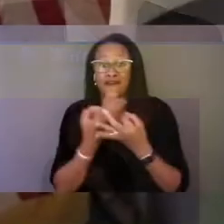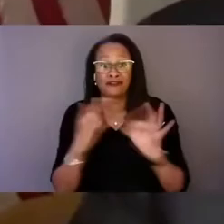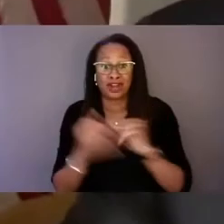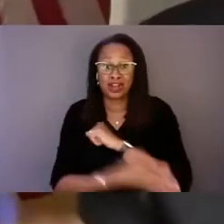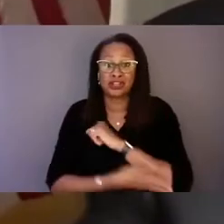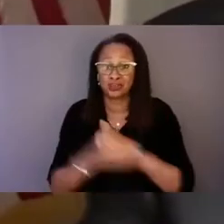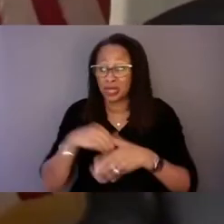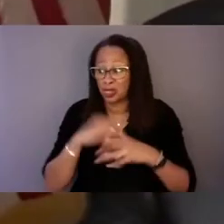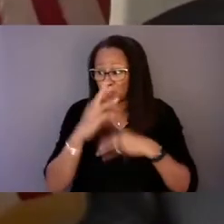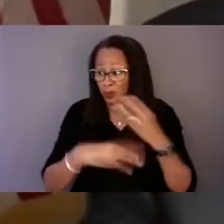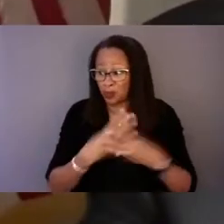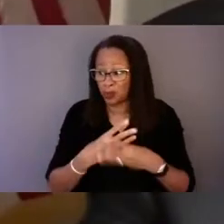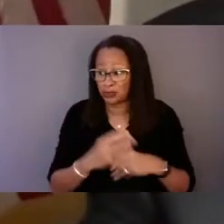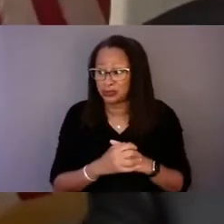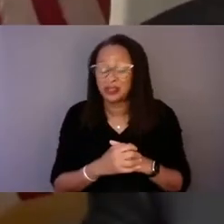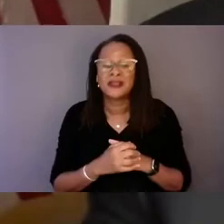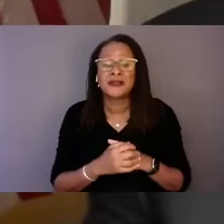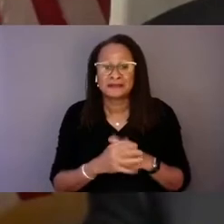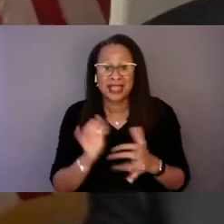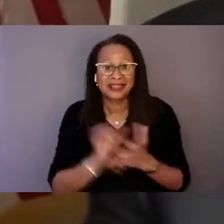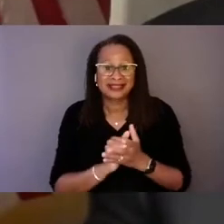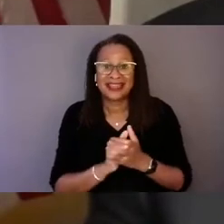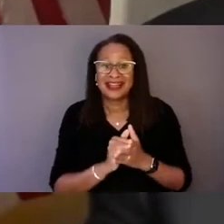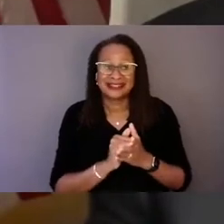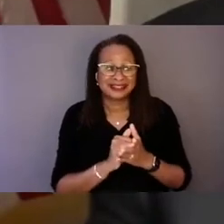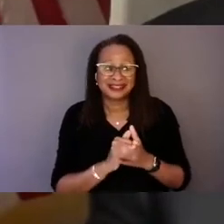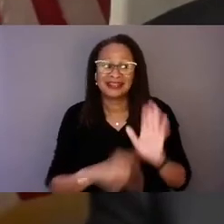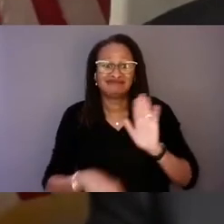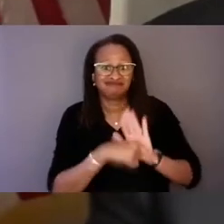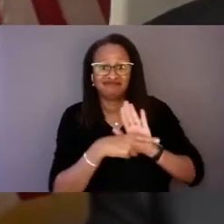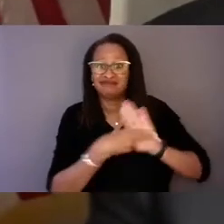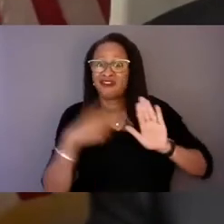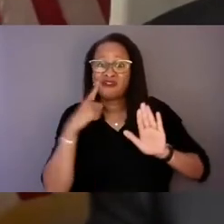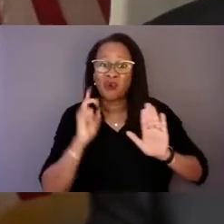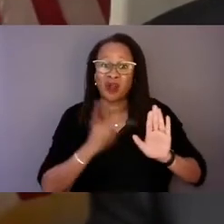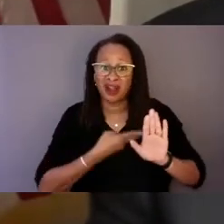That's an indictment on us in terms of our crisis response in this country.